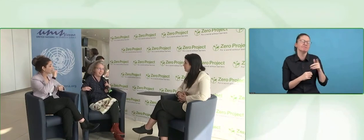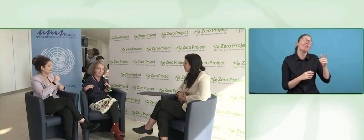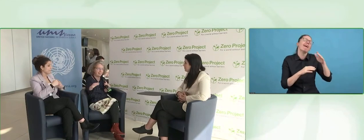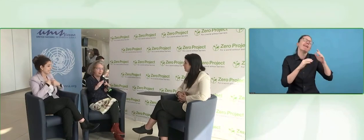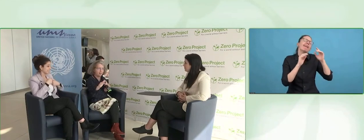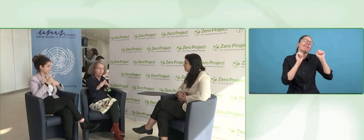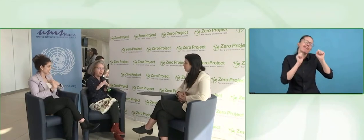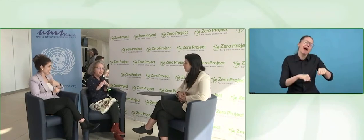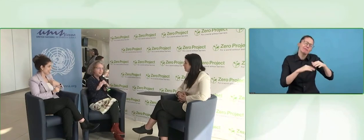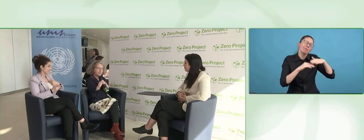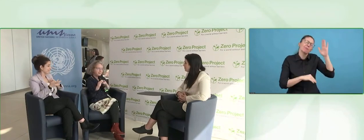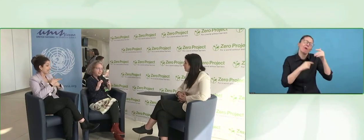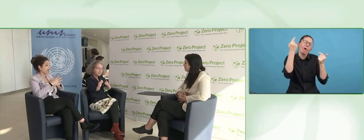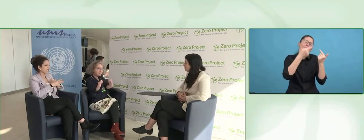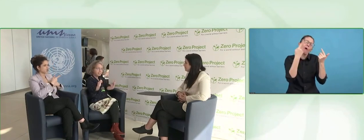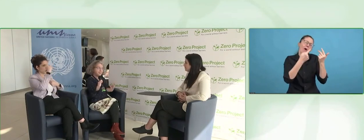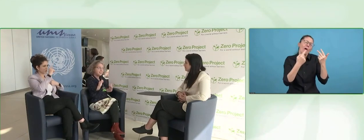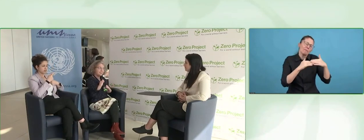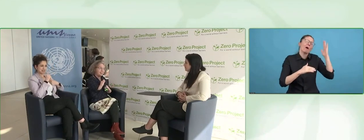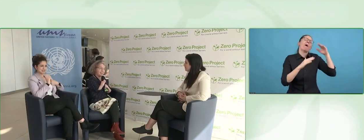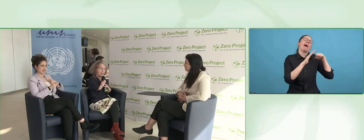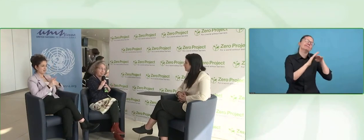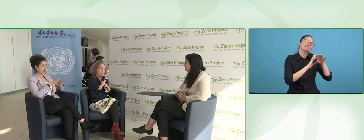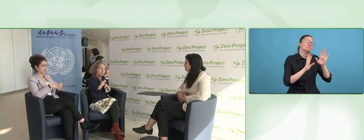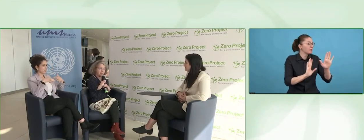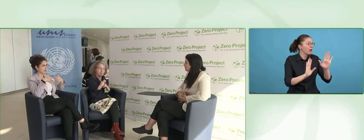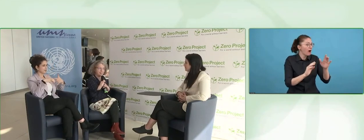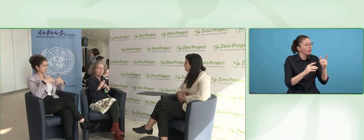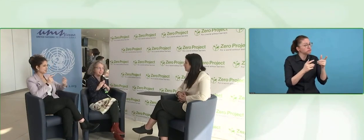And how the parliament is inside, how accessible it is.